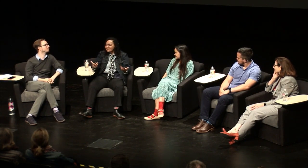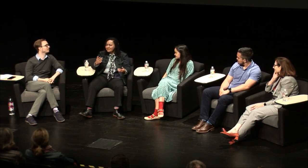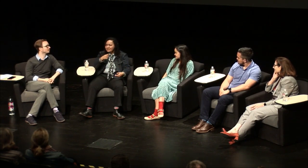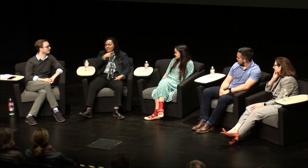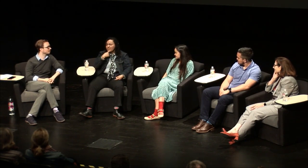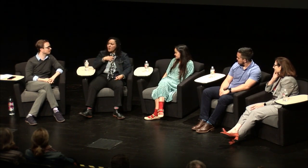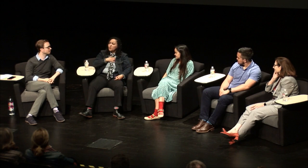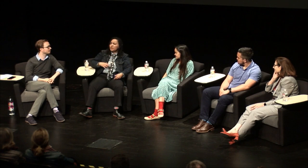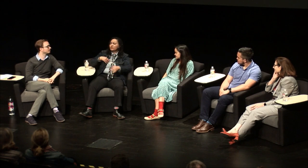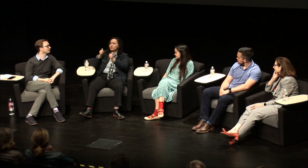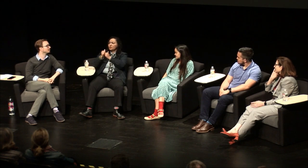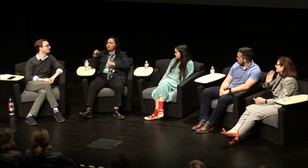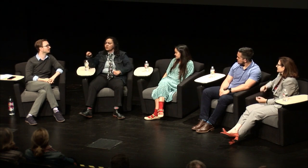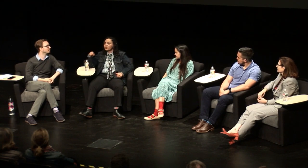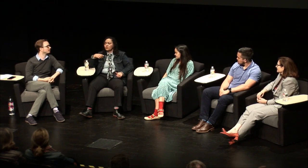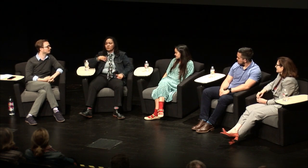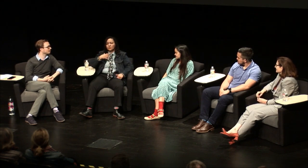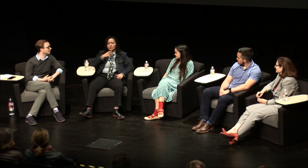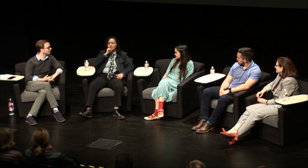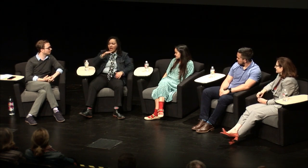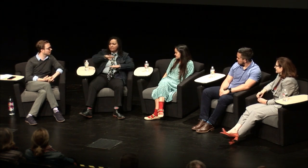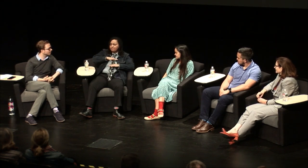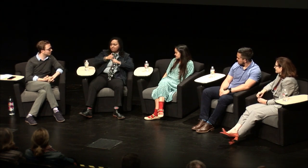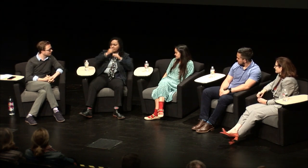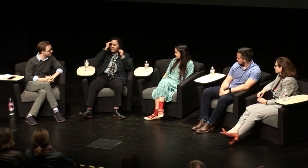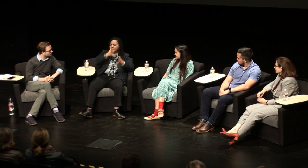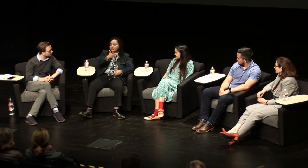there's other the US and then them you know the idea being I would I wish I was